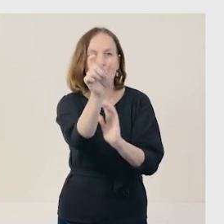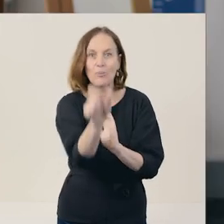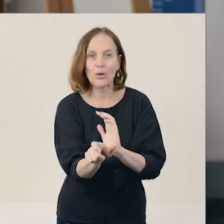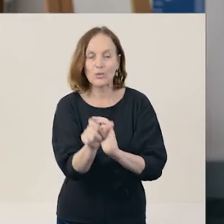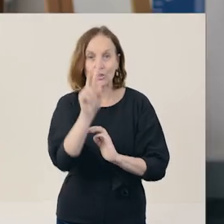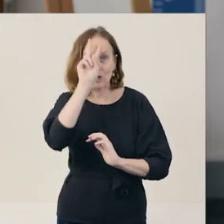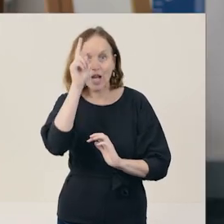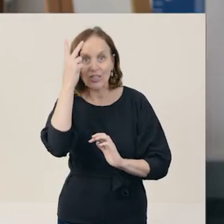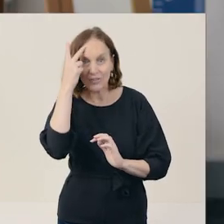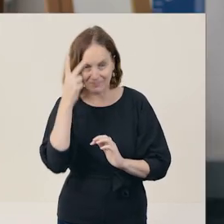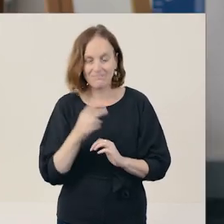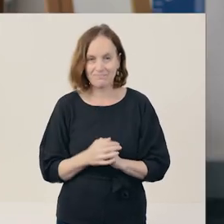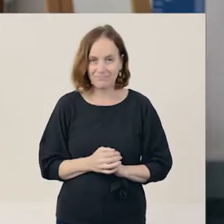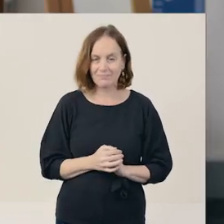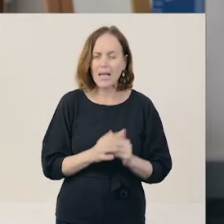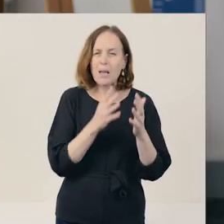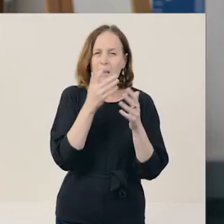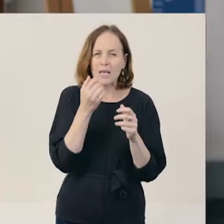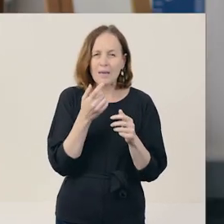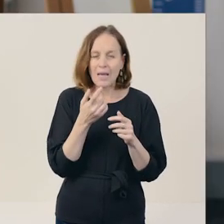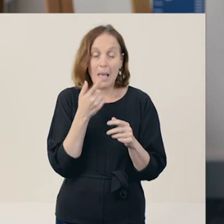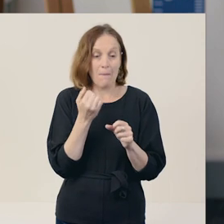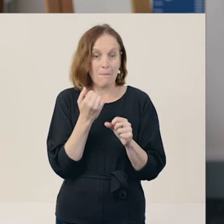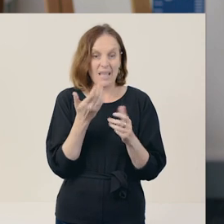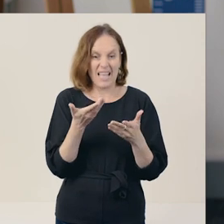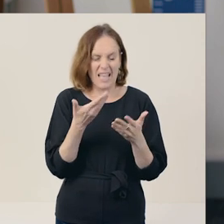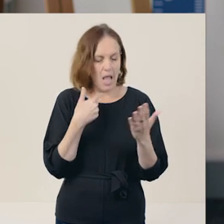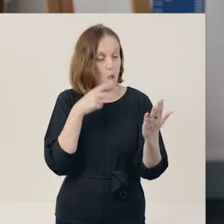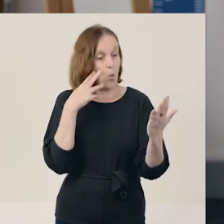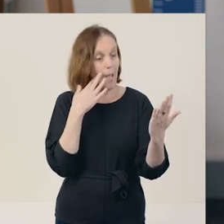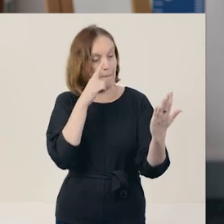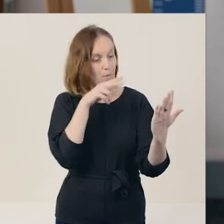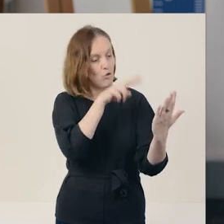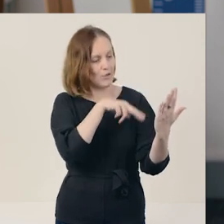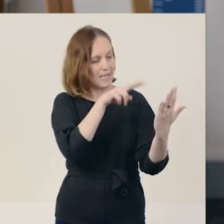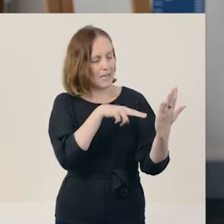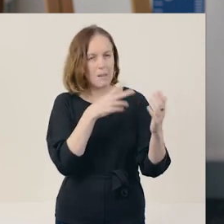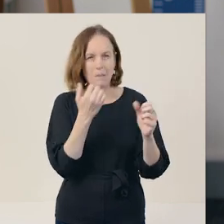So, in a nutshell, it makes you sound more knowledgeable about your topic.